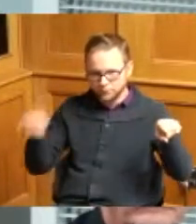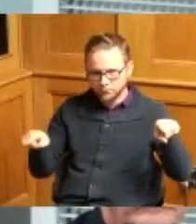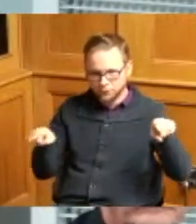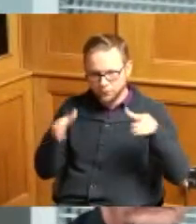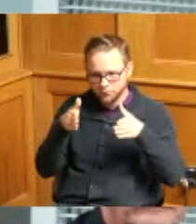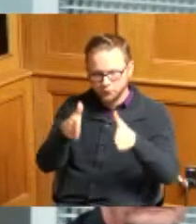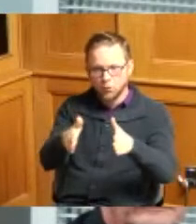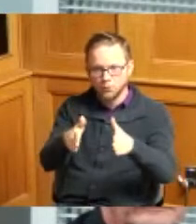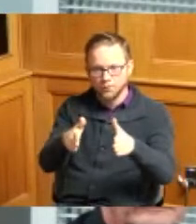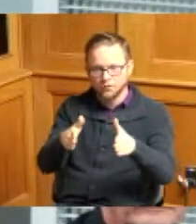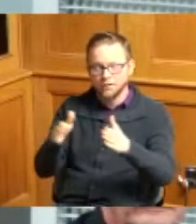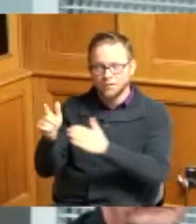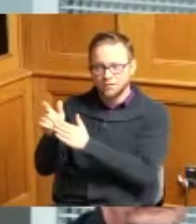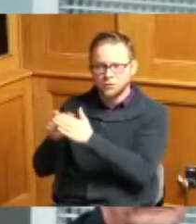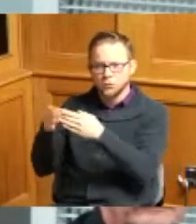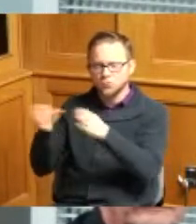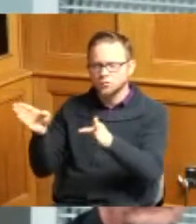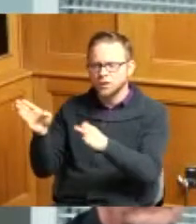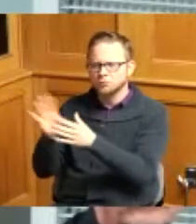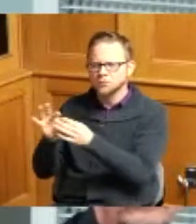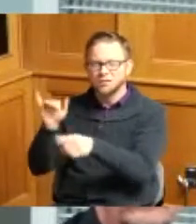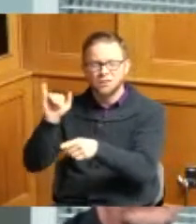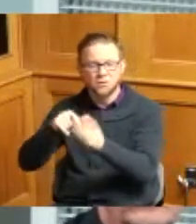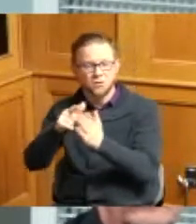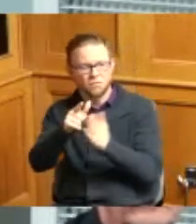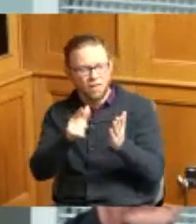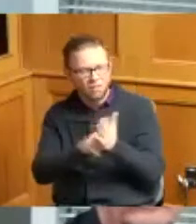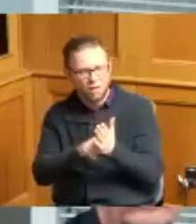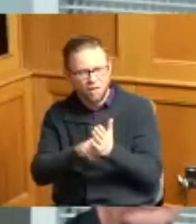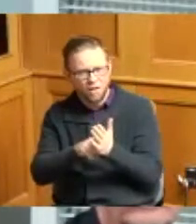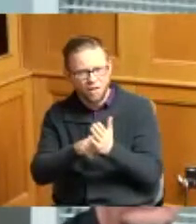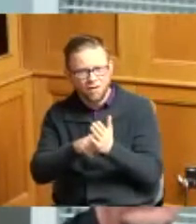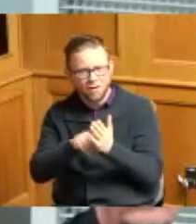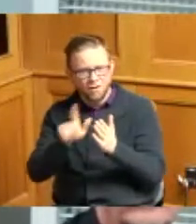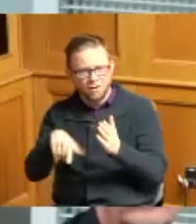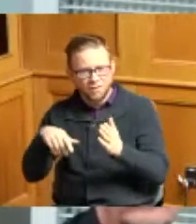the attorney general said these laws that you're trying to talk about that was handed down in 1918